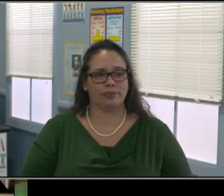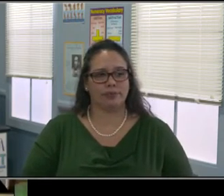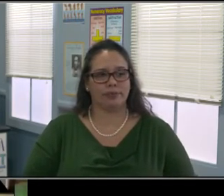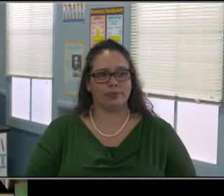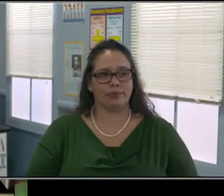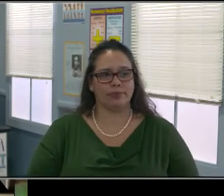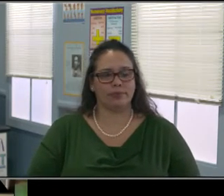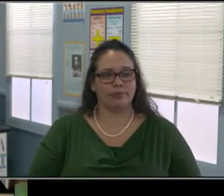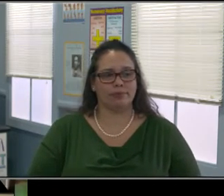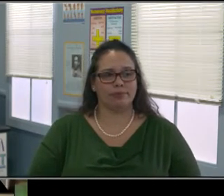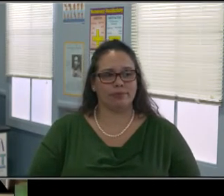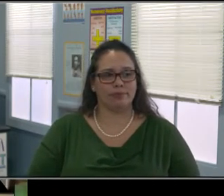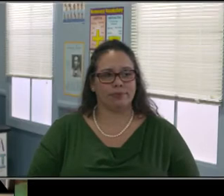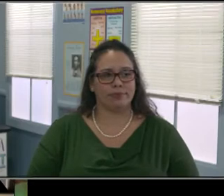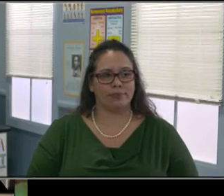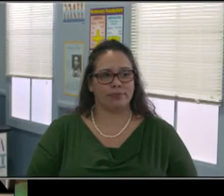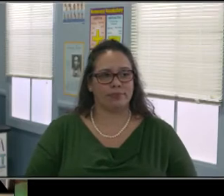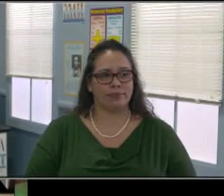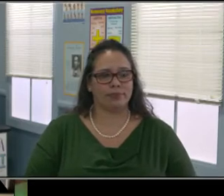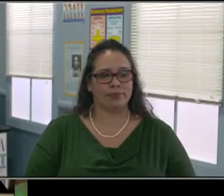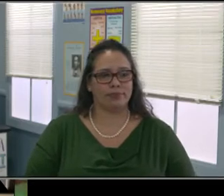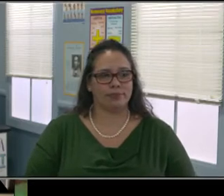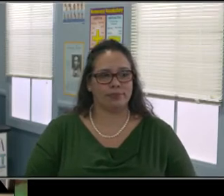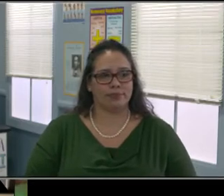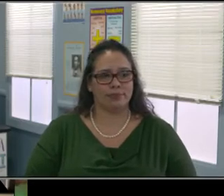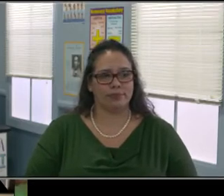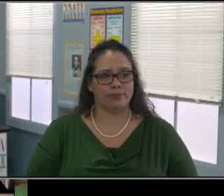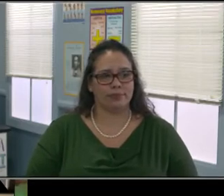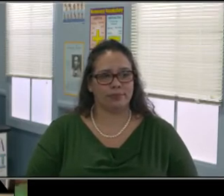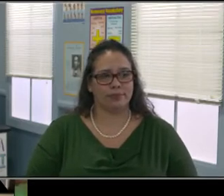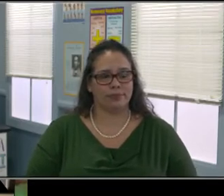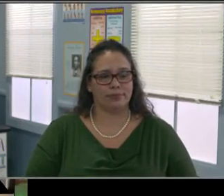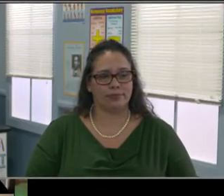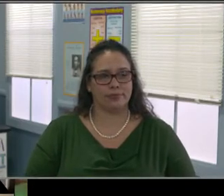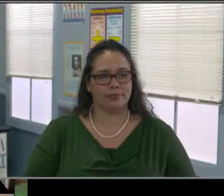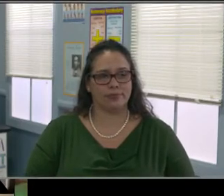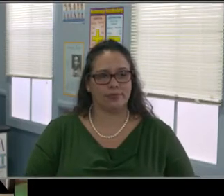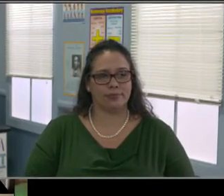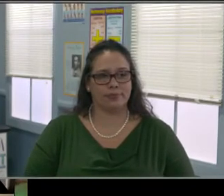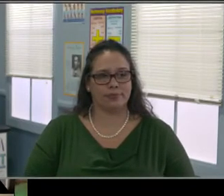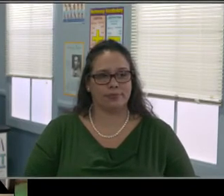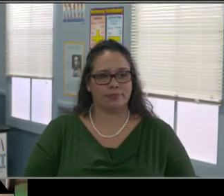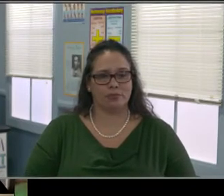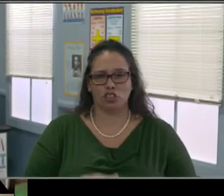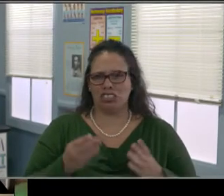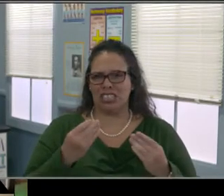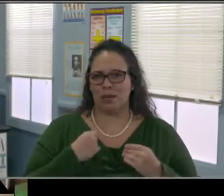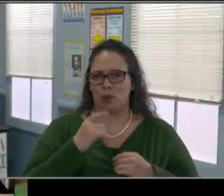and then how the bill should be impacting everybody in a positive way since July.